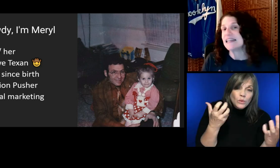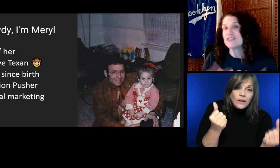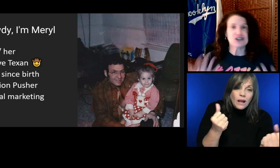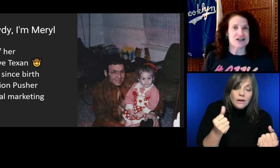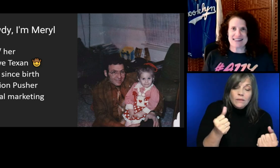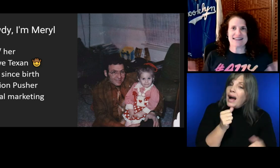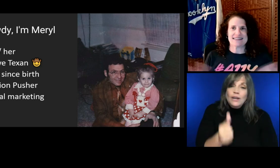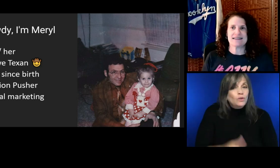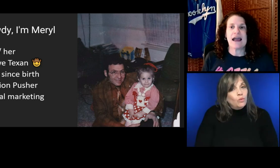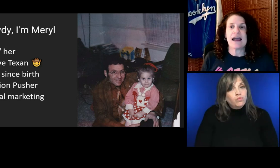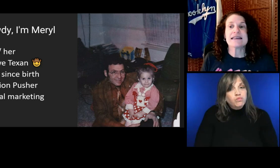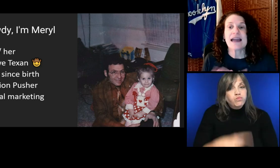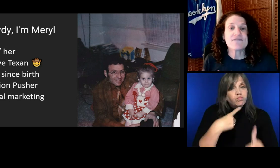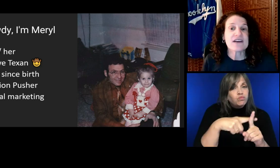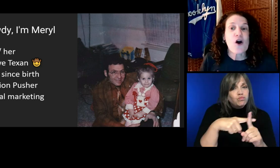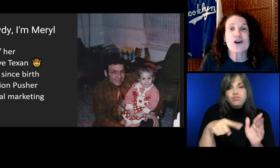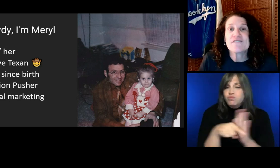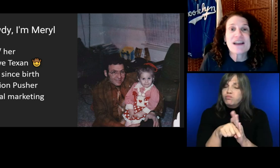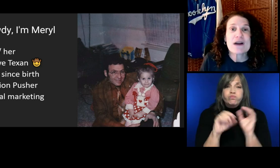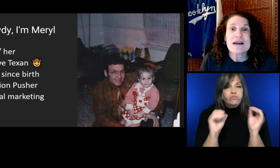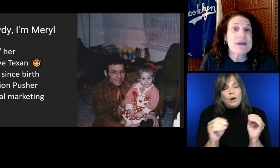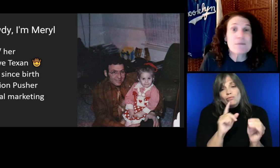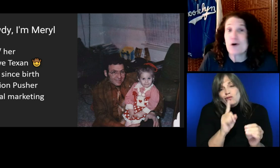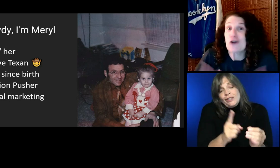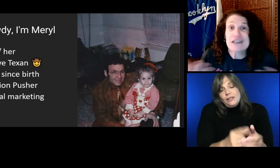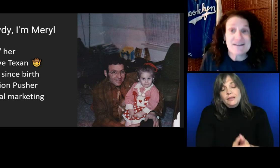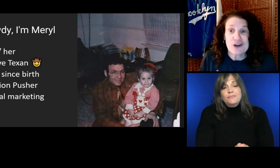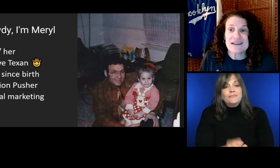It just is. Deaf and hard of hearing people are different.